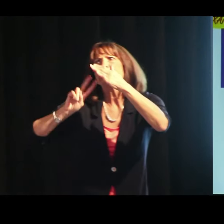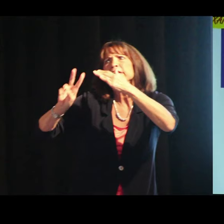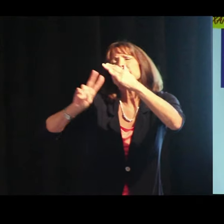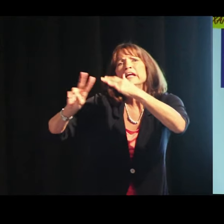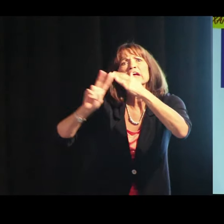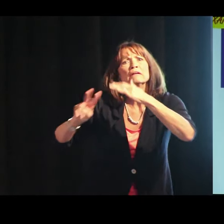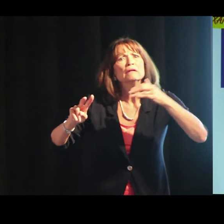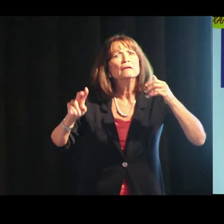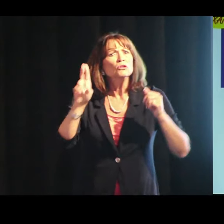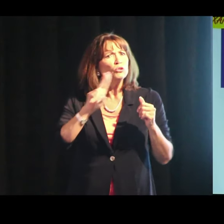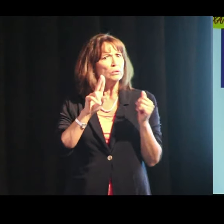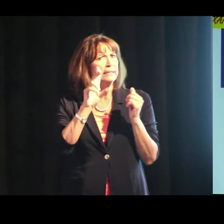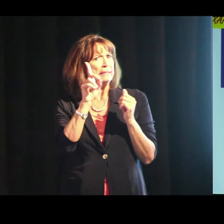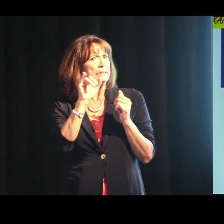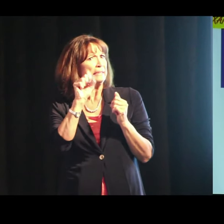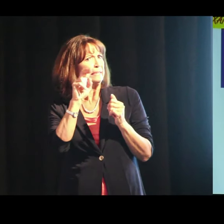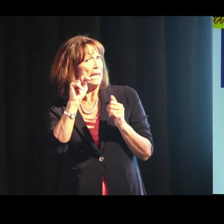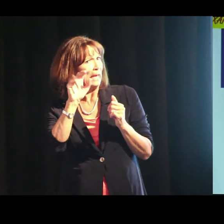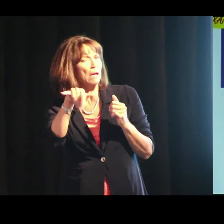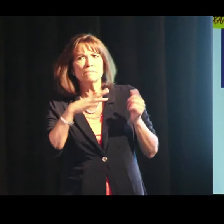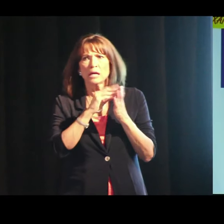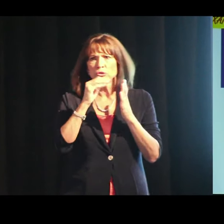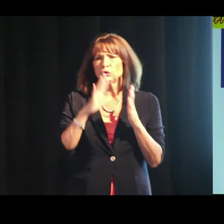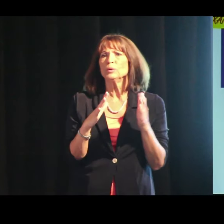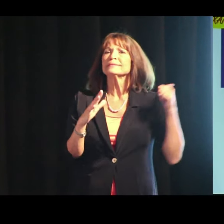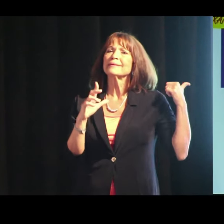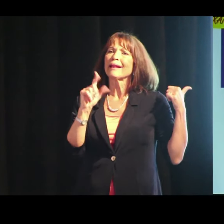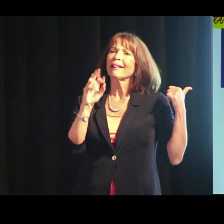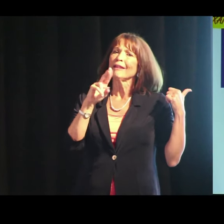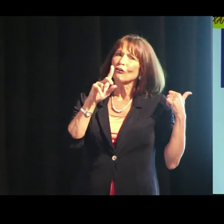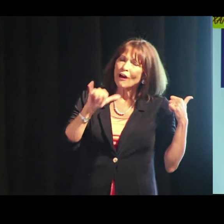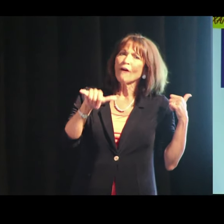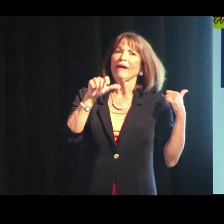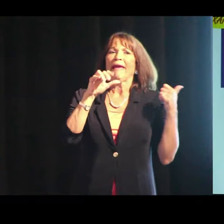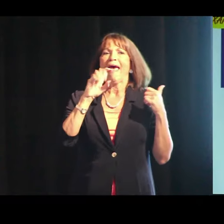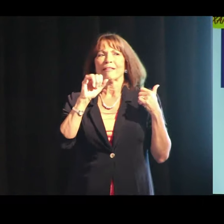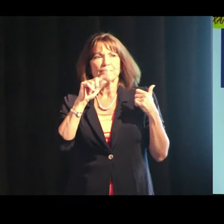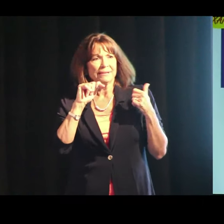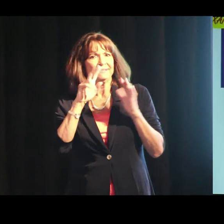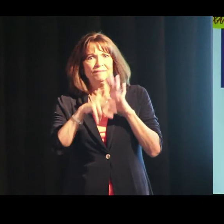about predicting in Disney. My students are learning